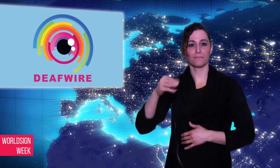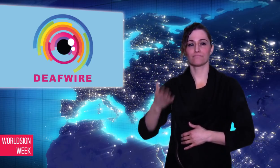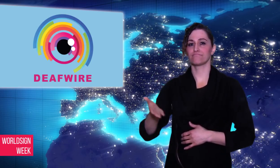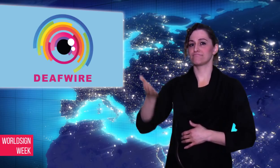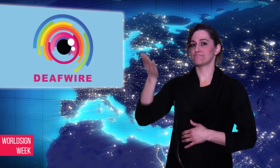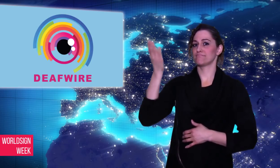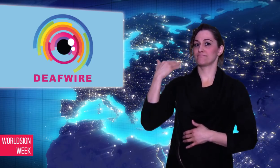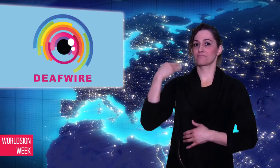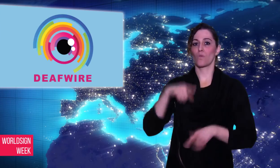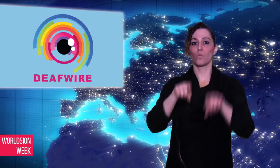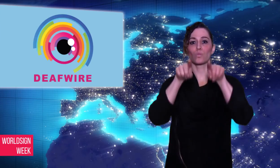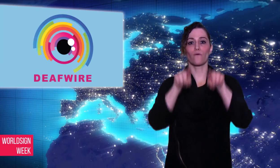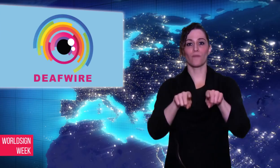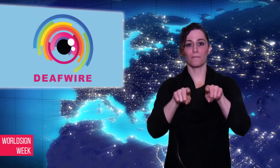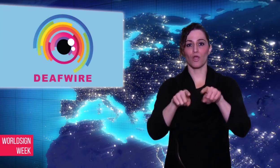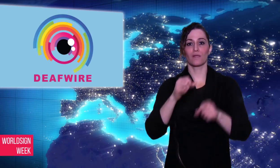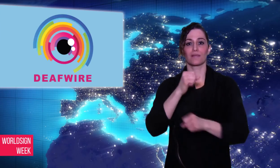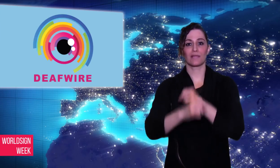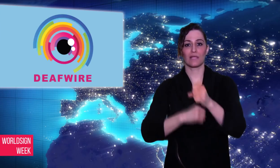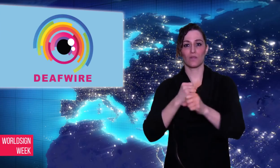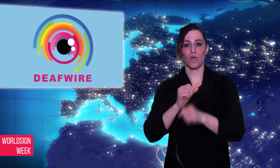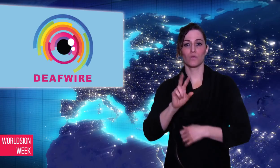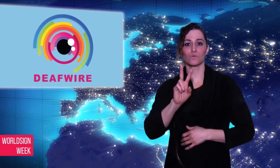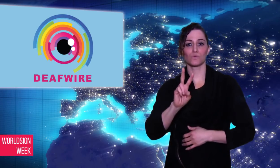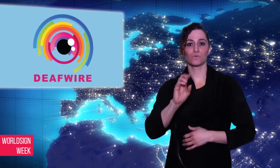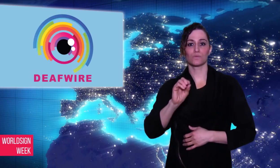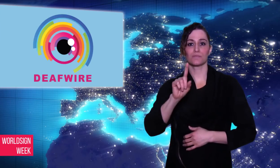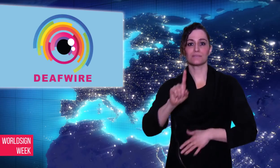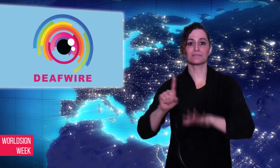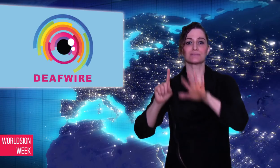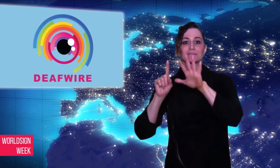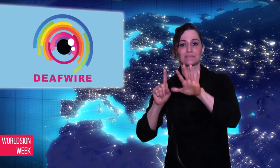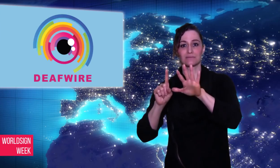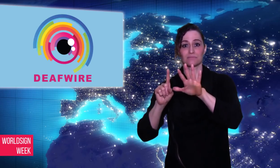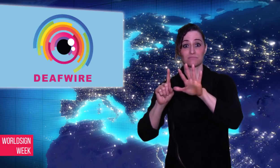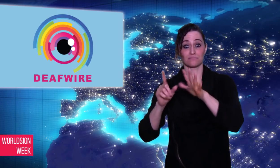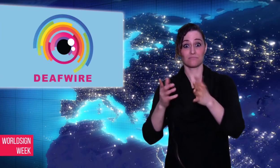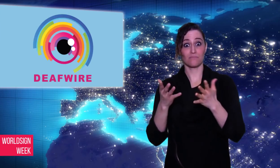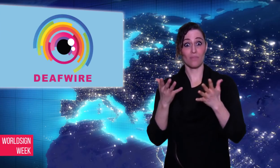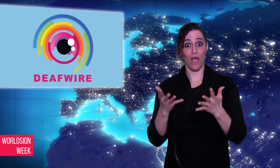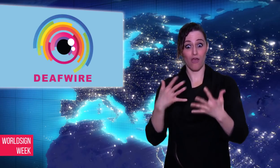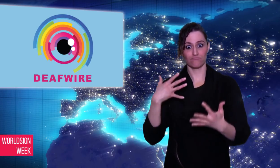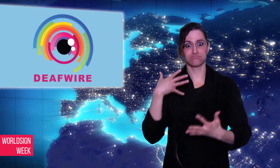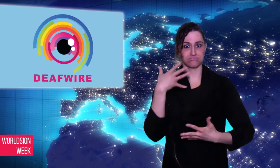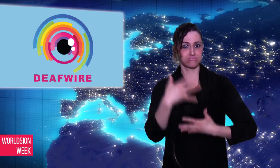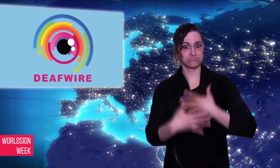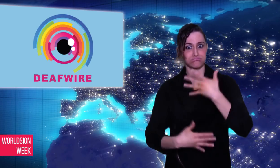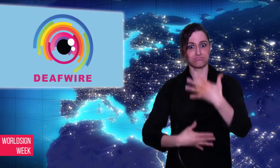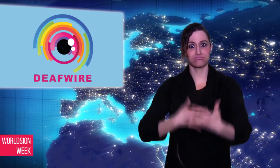in November 2016 which now has 12